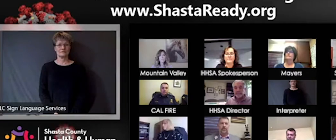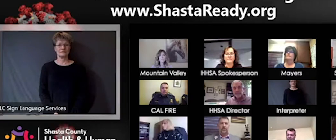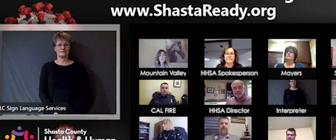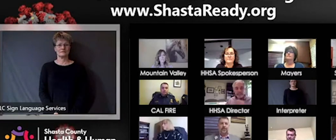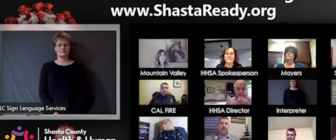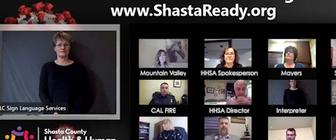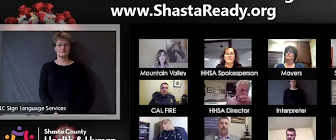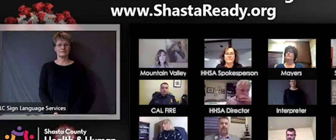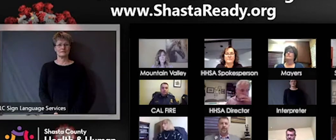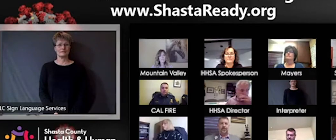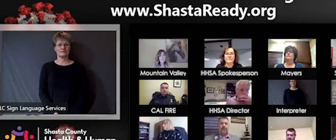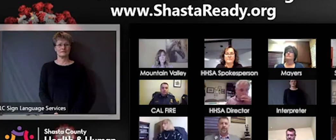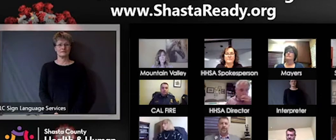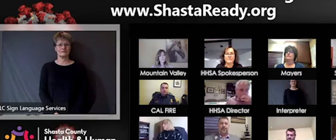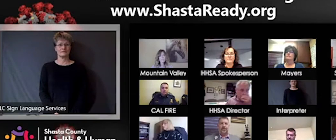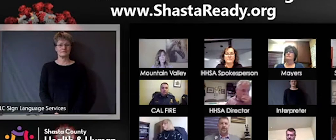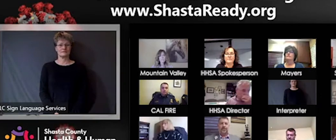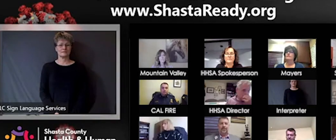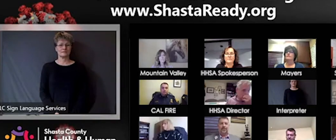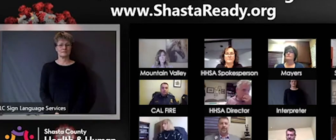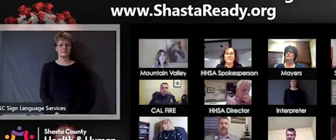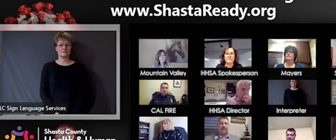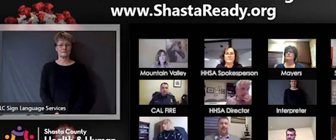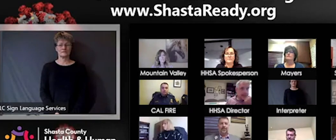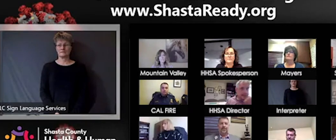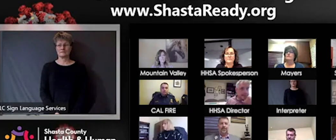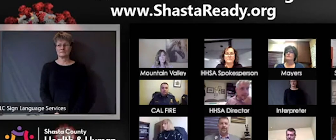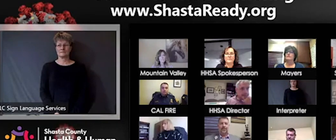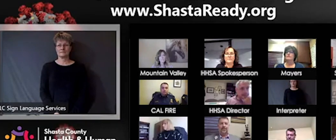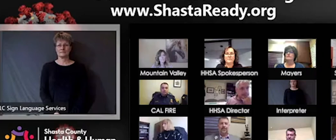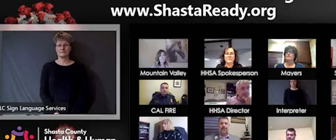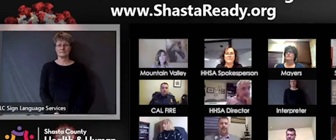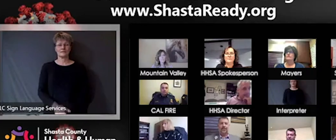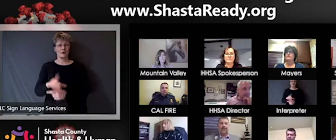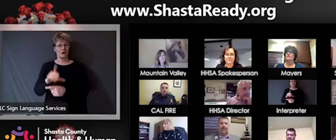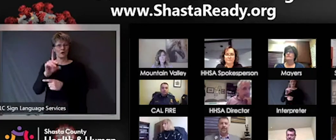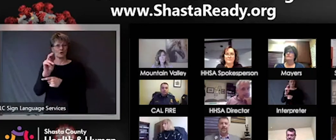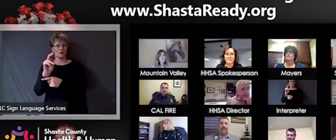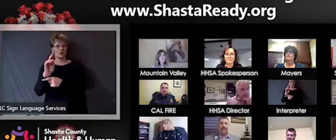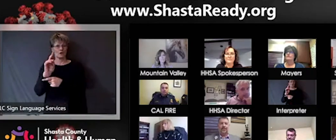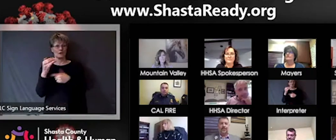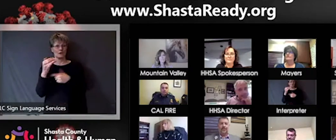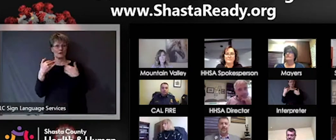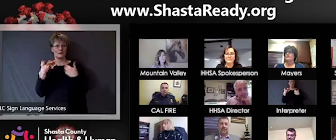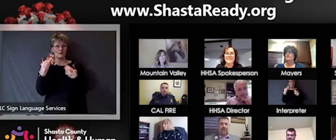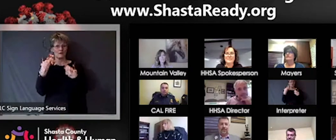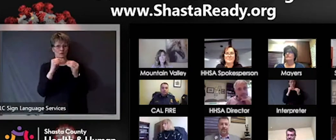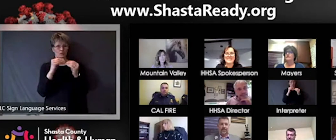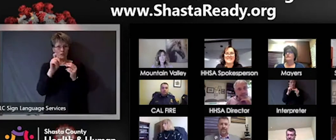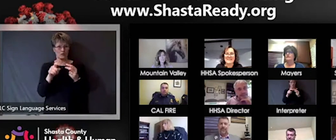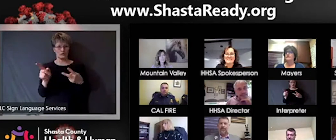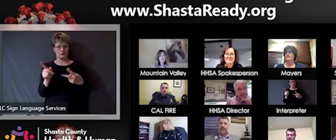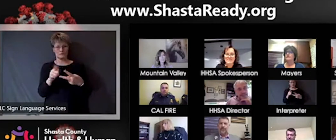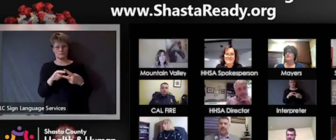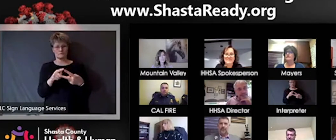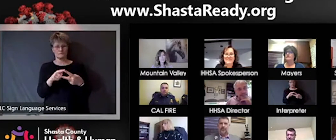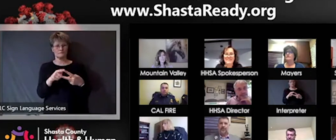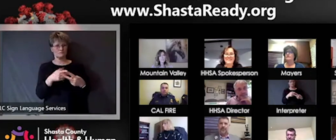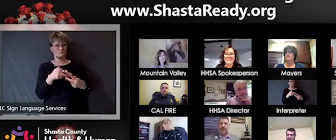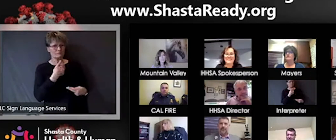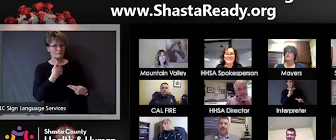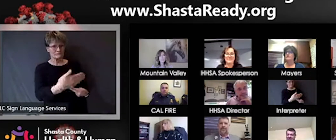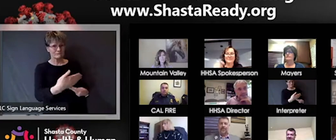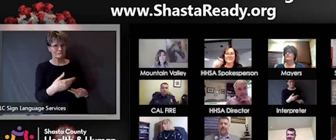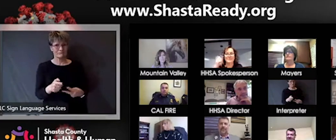I had two other questions. Yes please absolutely. One is I noticed in